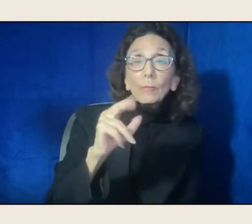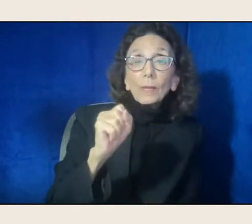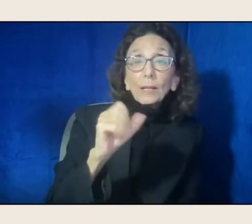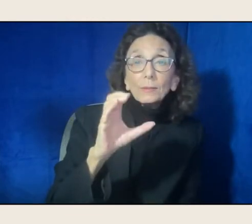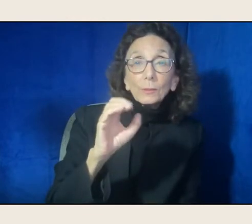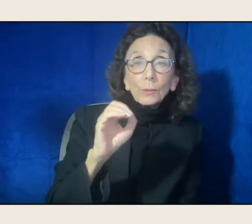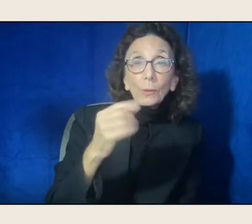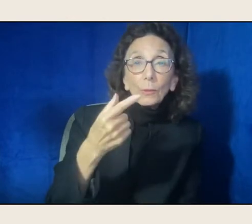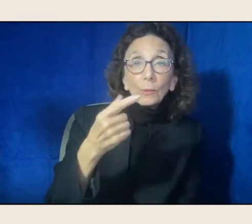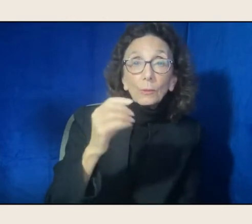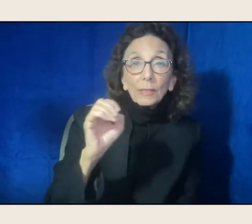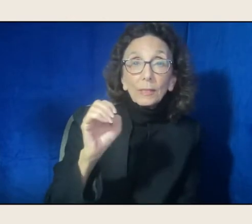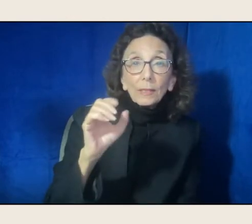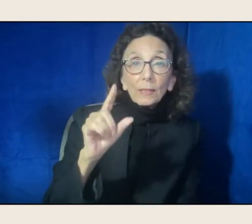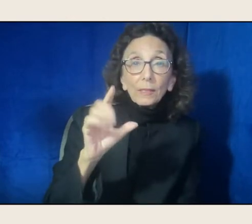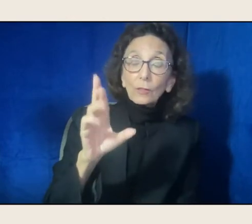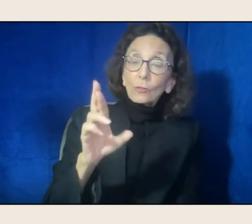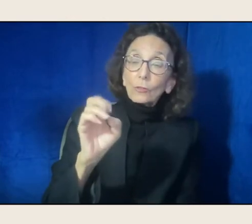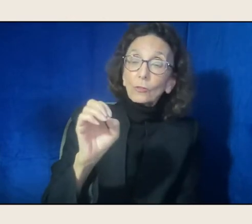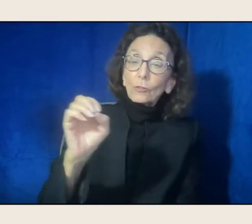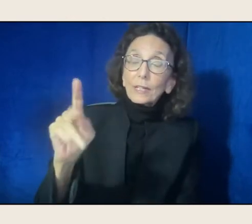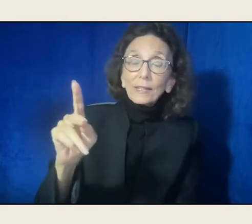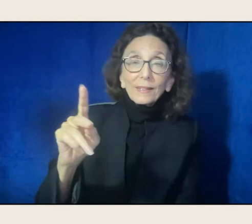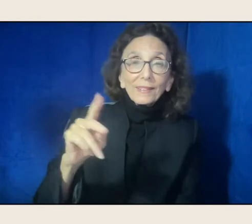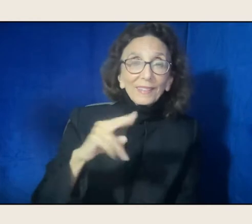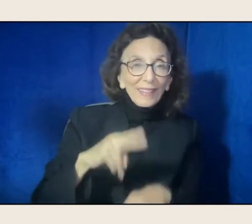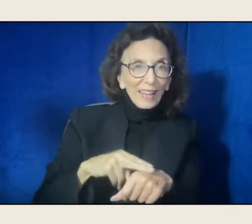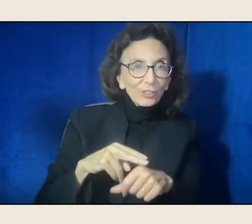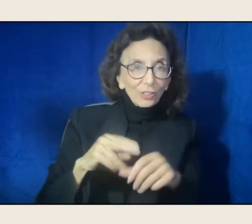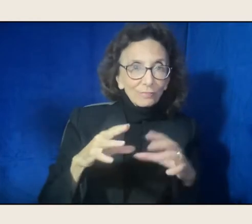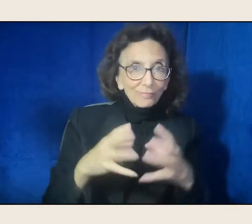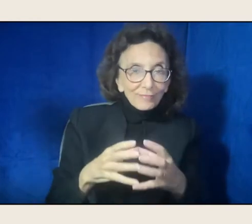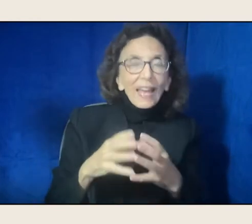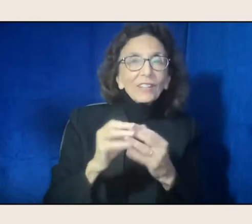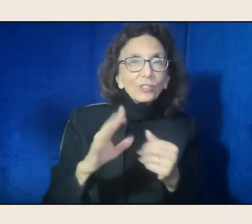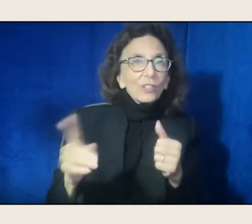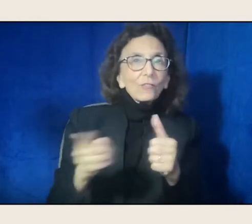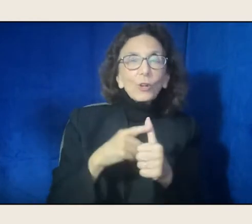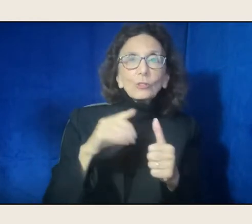to hold that position, as the nation's first poet laureate from Oklahoma,